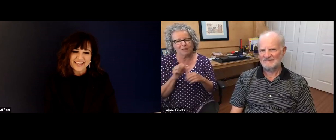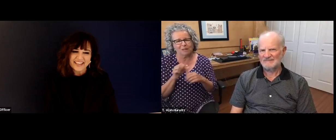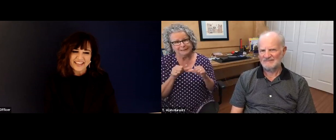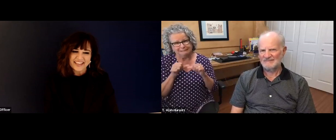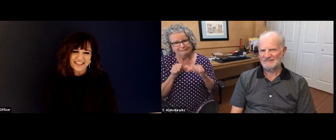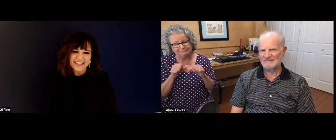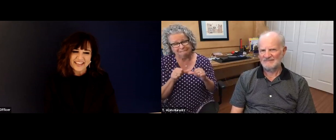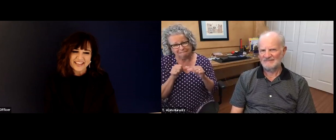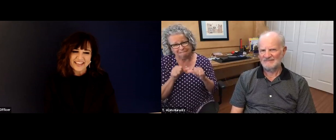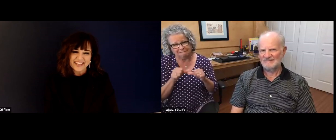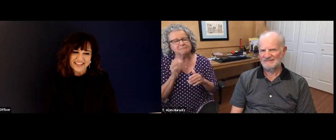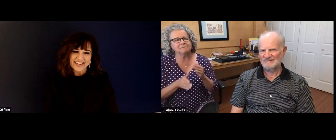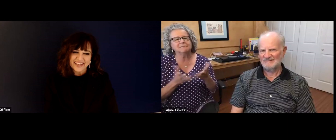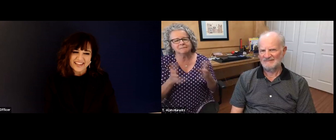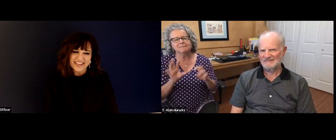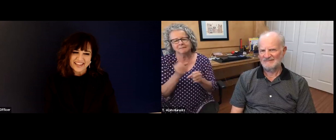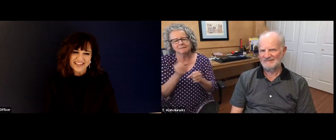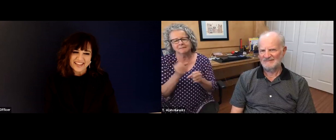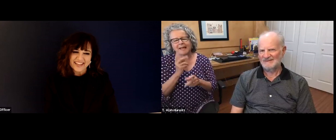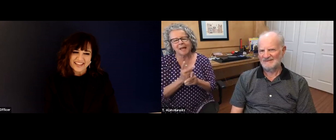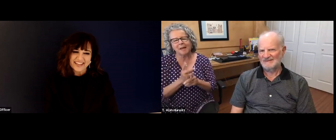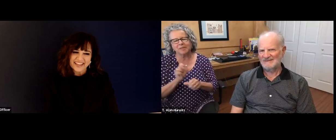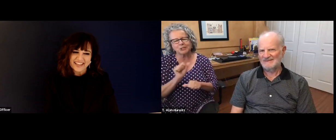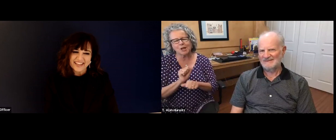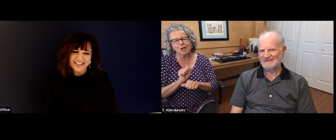hand in. And so it was a temporary thing. I thought it